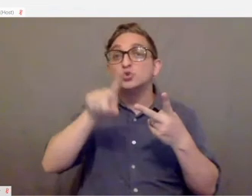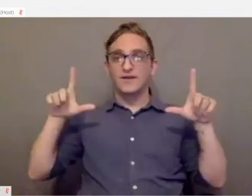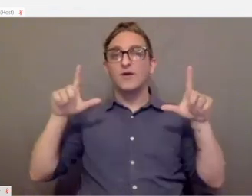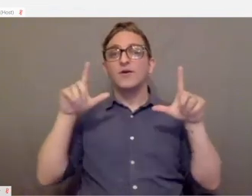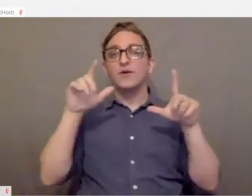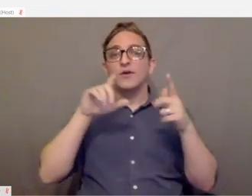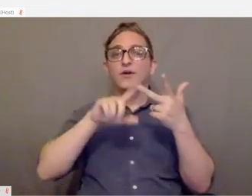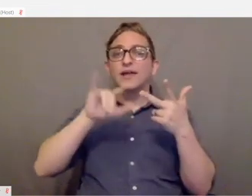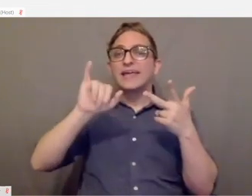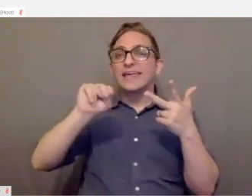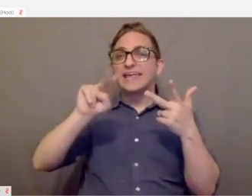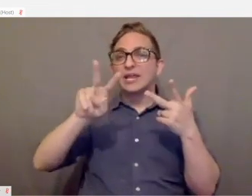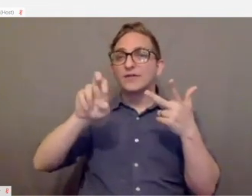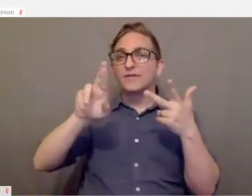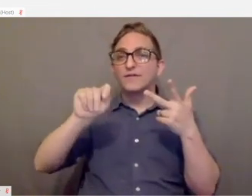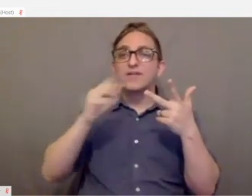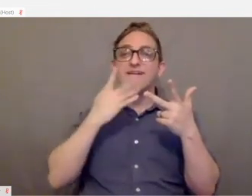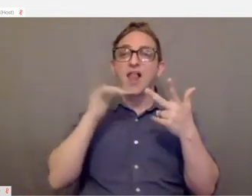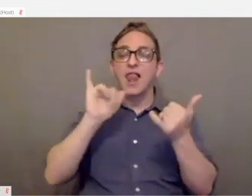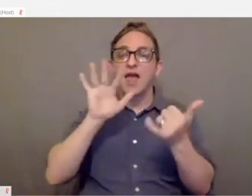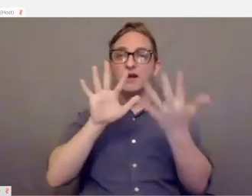You have invert colors, so high contrast as well.